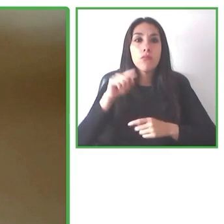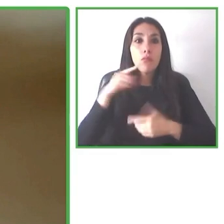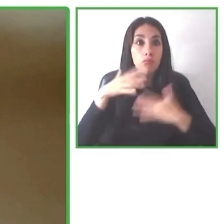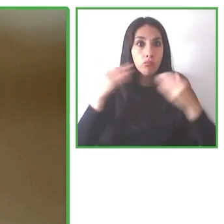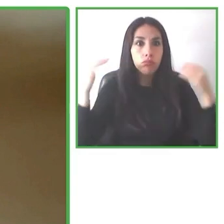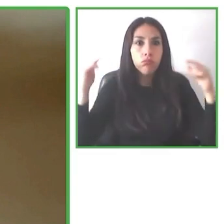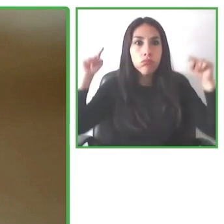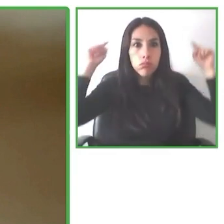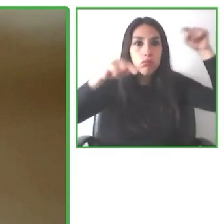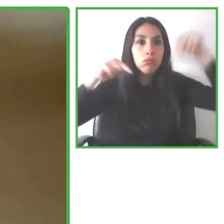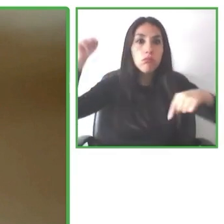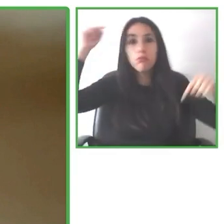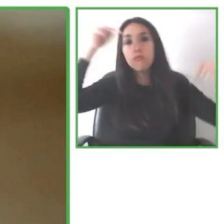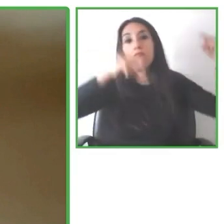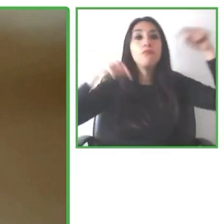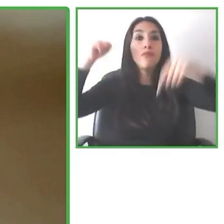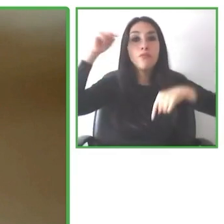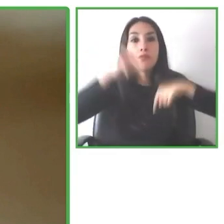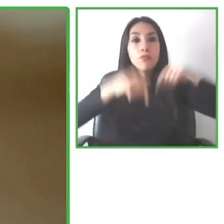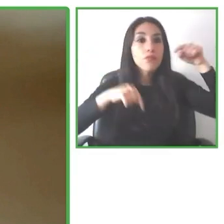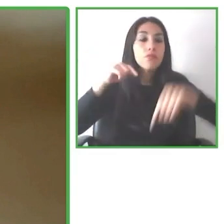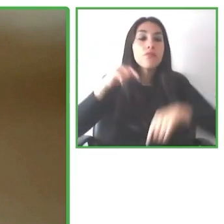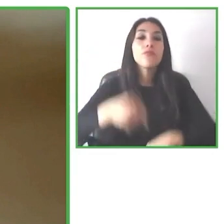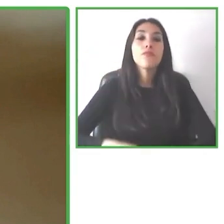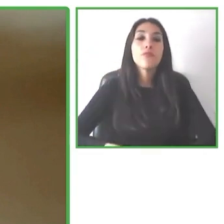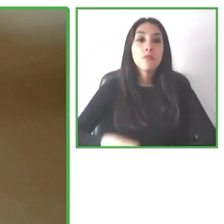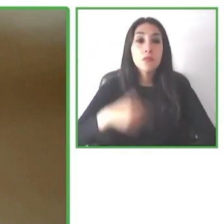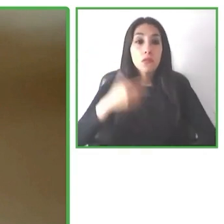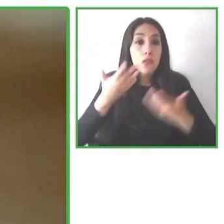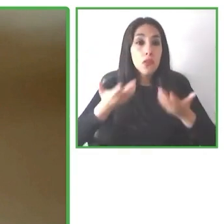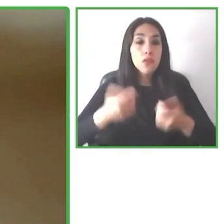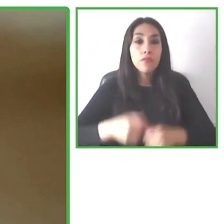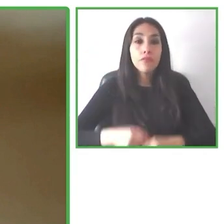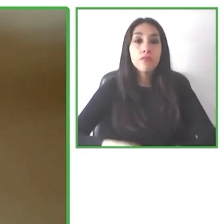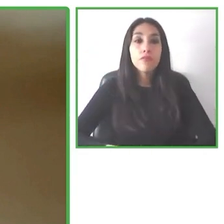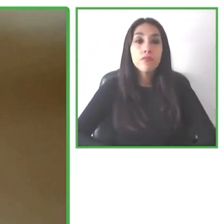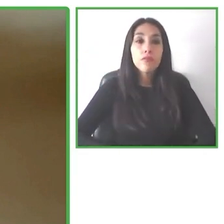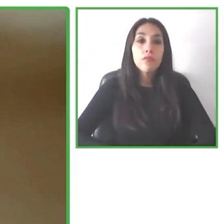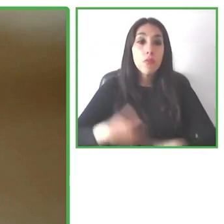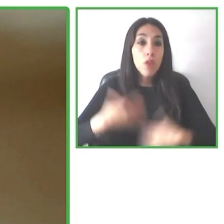This is something that we were able to achieve after a lot of joint work with this,